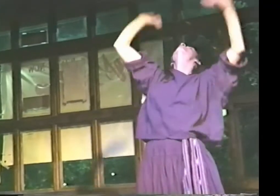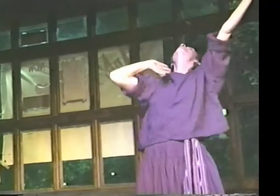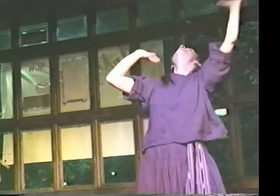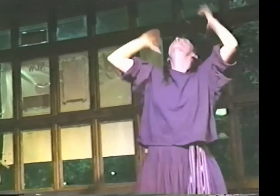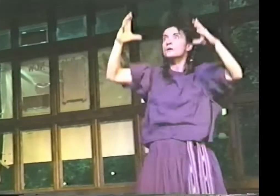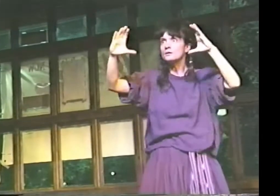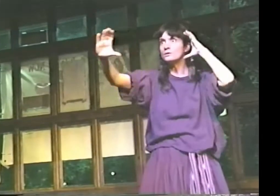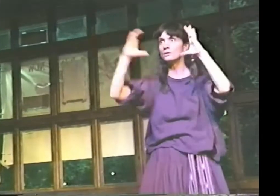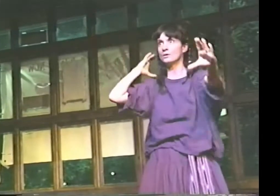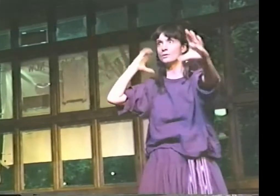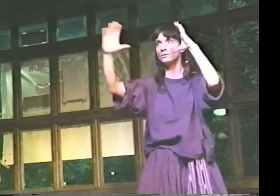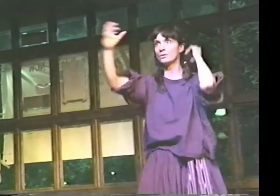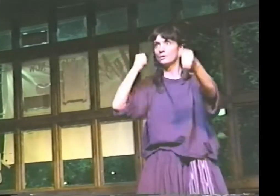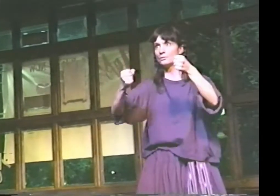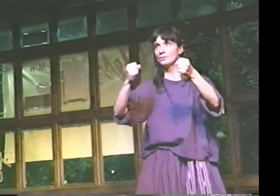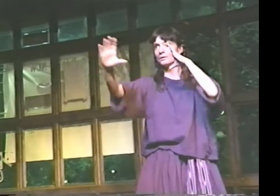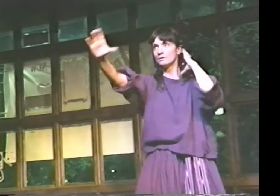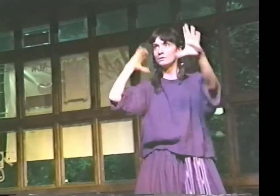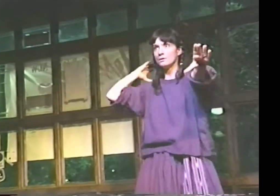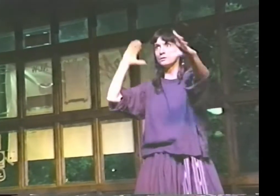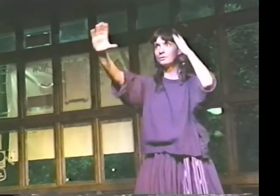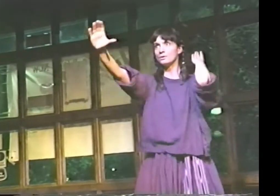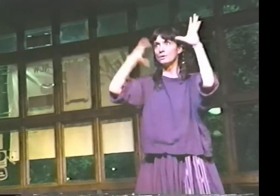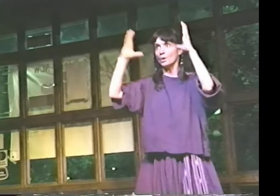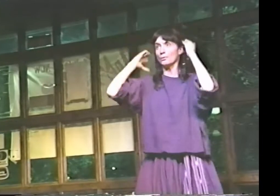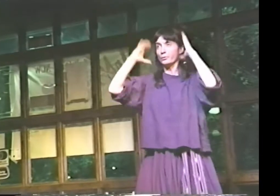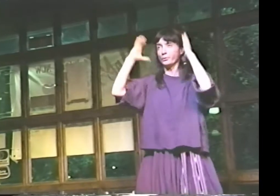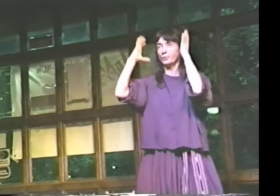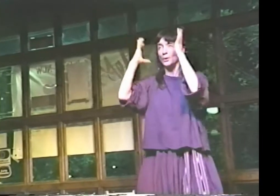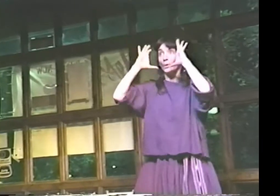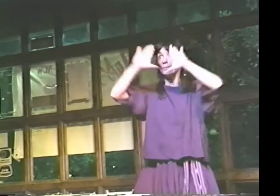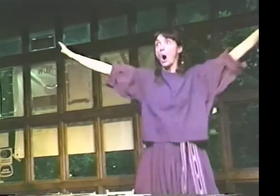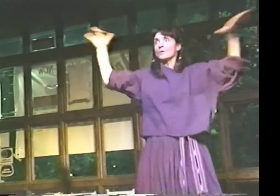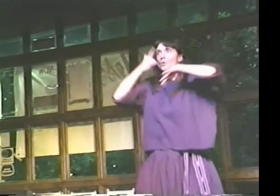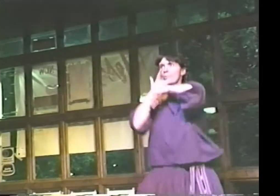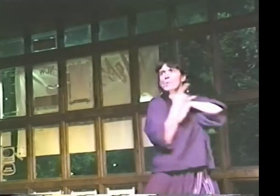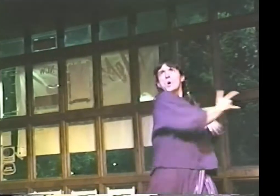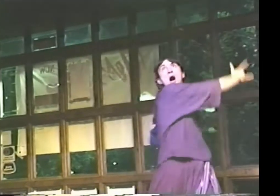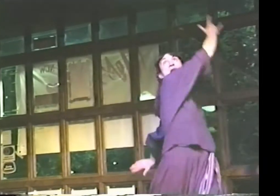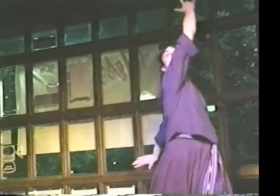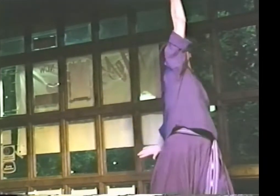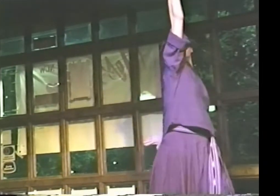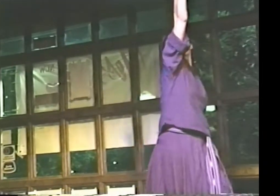TOWARDS THE SHOWER NOZZLE." [IMITATING JET NOISE]